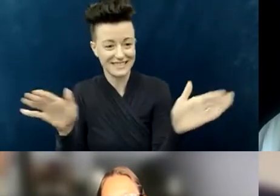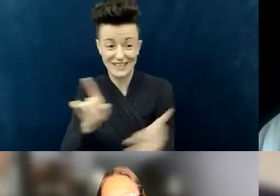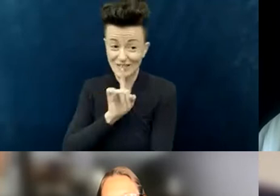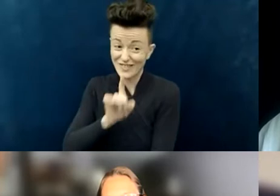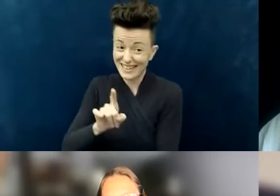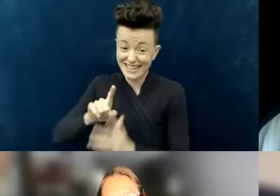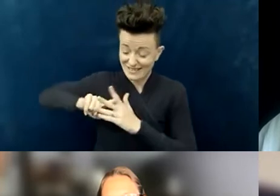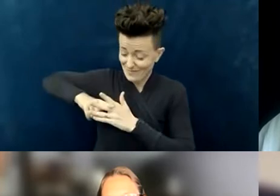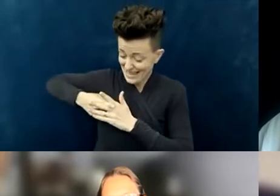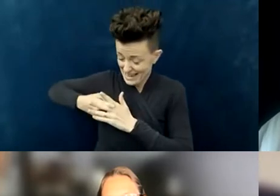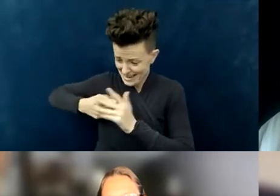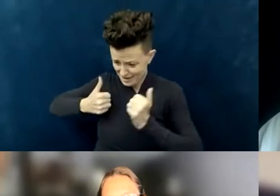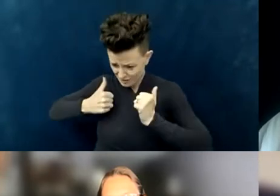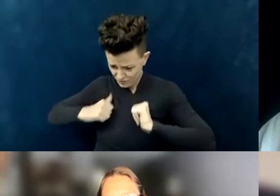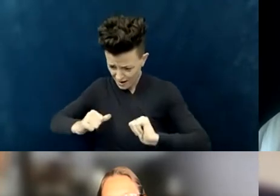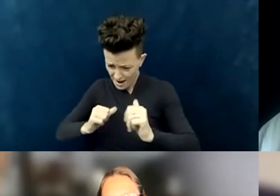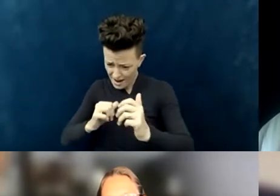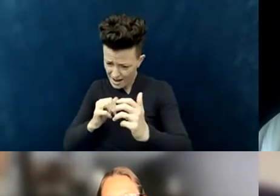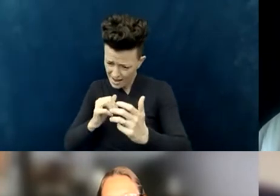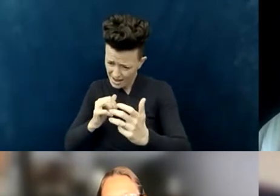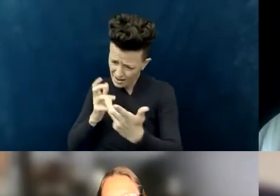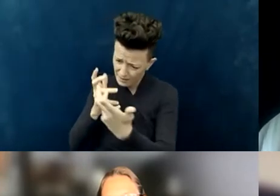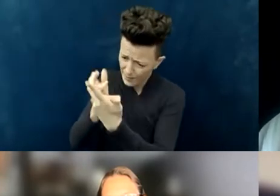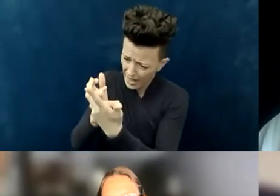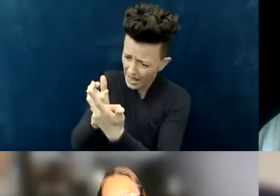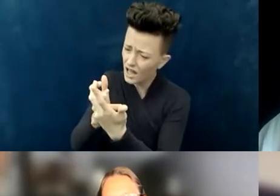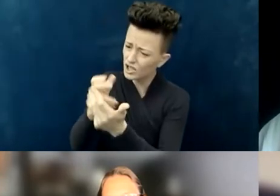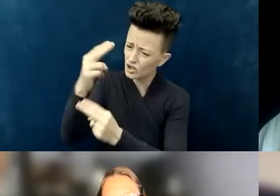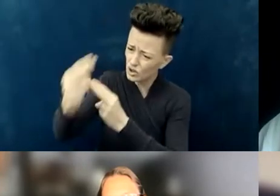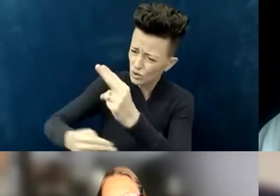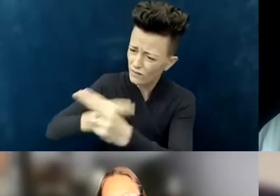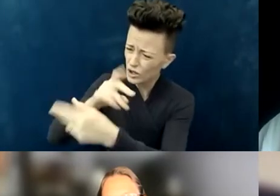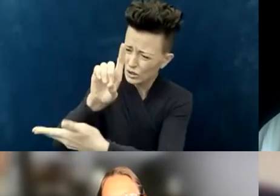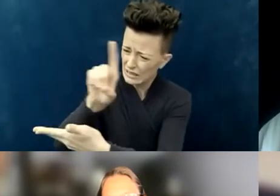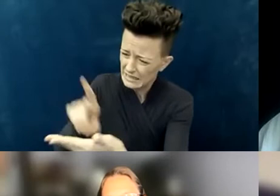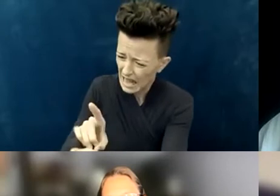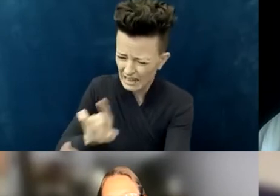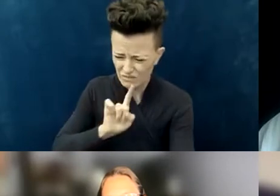to meet universal design standards, we had to go back to and say again,